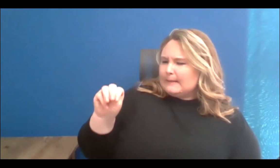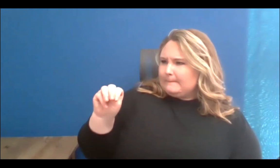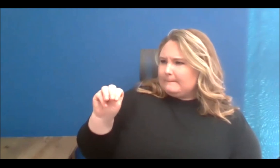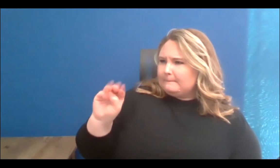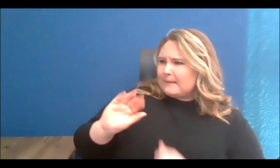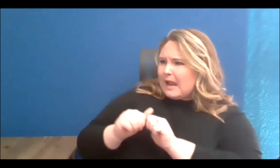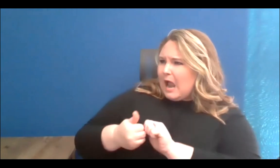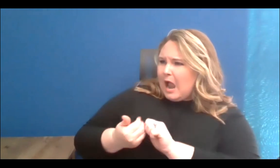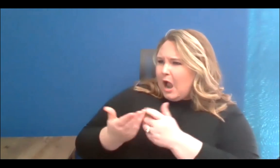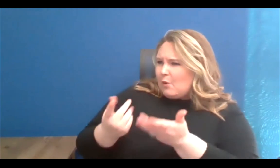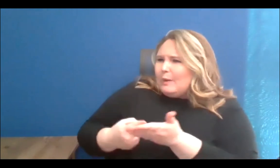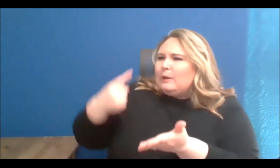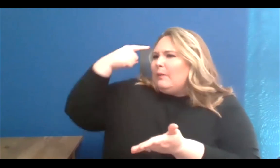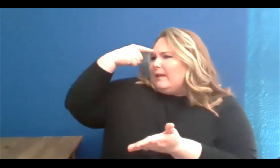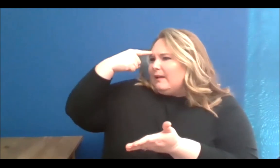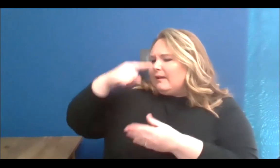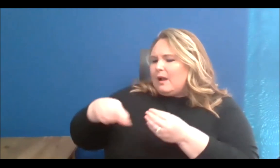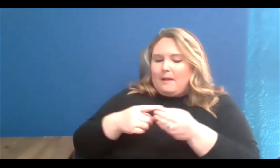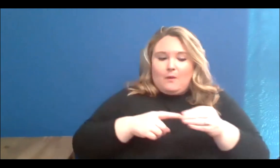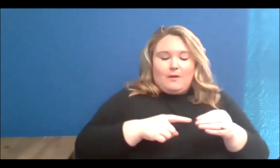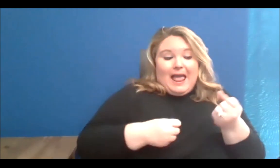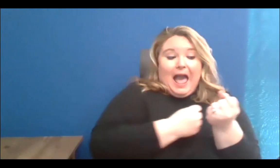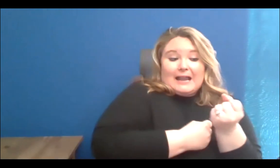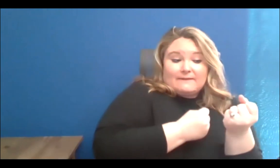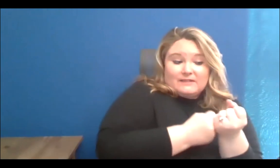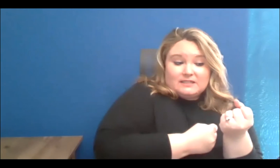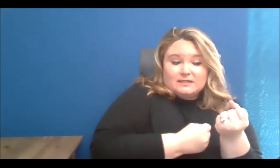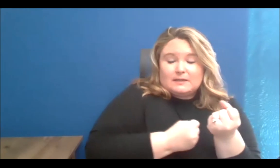And again, the intersection between artivism and mental health.